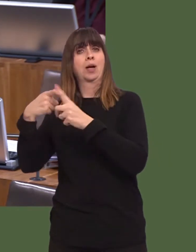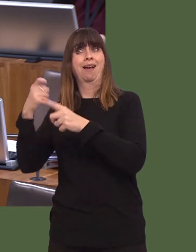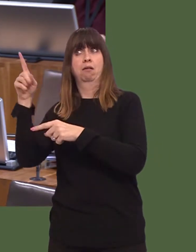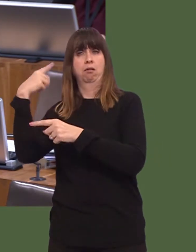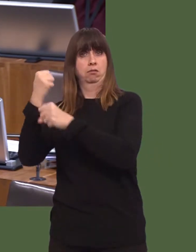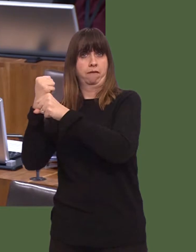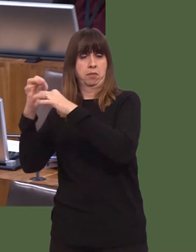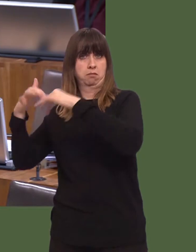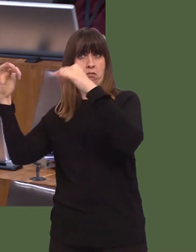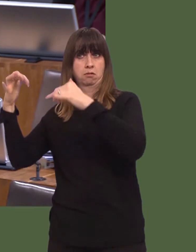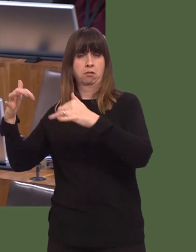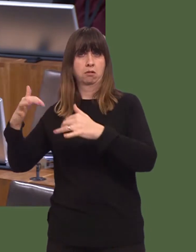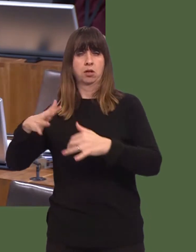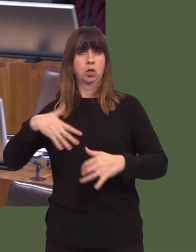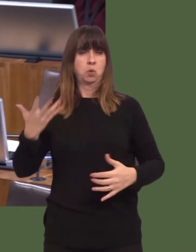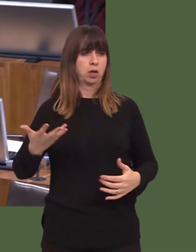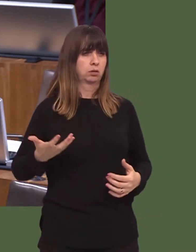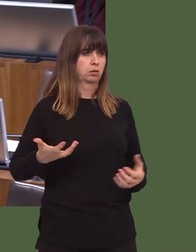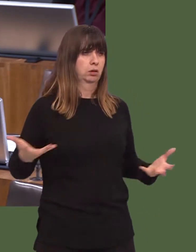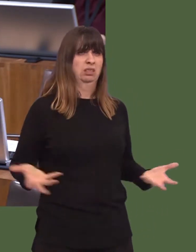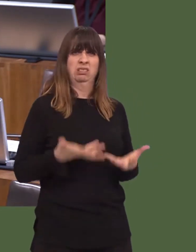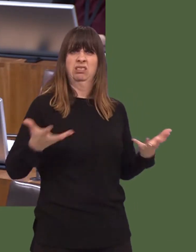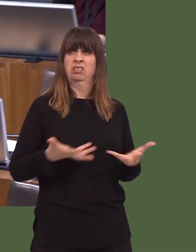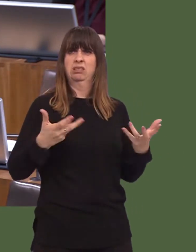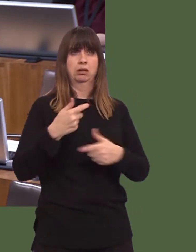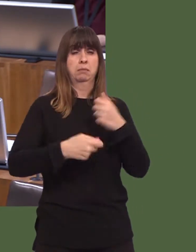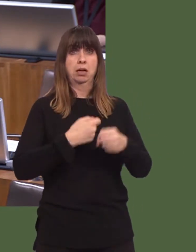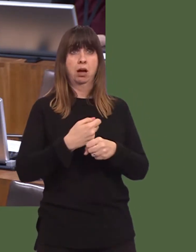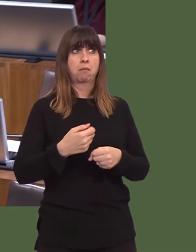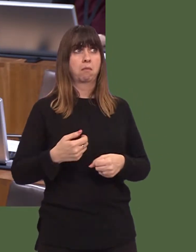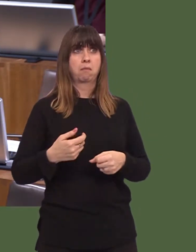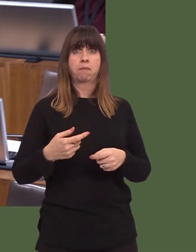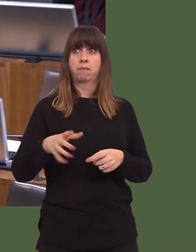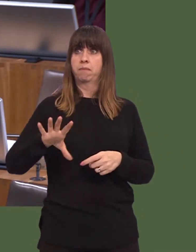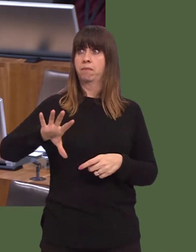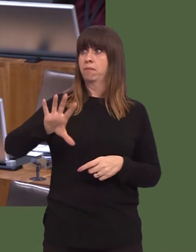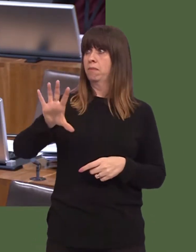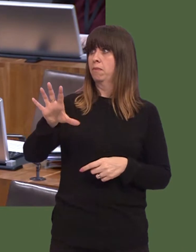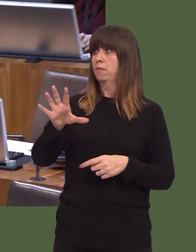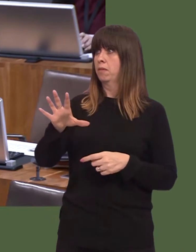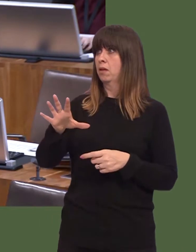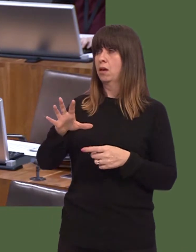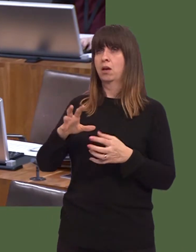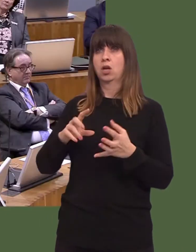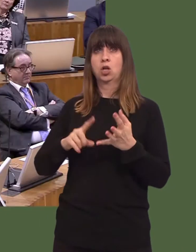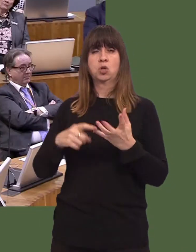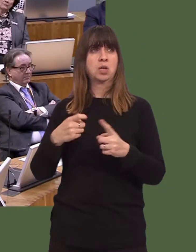feel annoyed enough to take the view that, actually, they donít believe the UK is worth preserving. That is not something Iíd want to see.